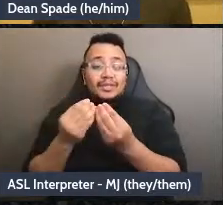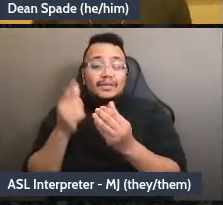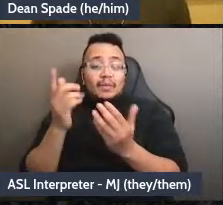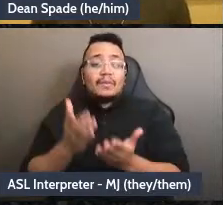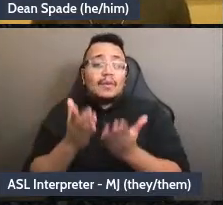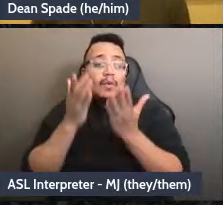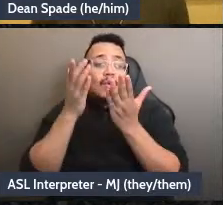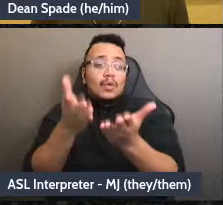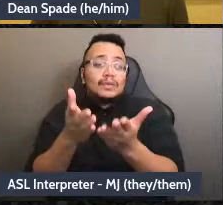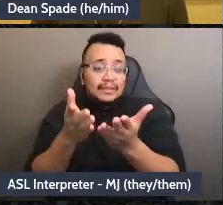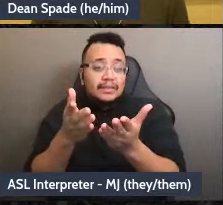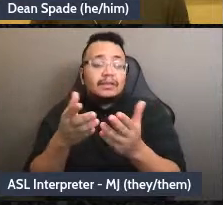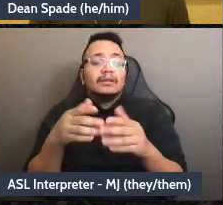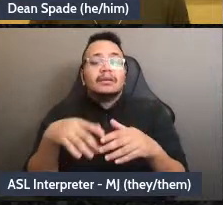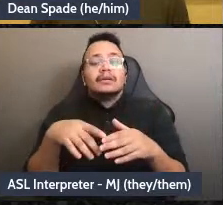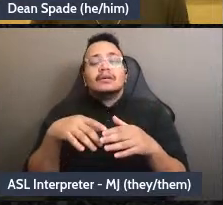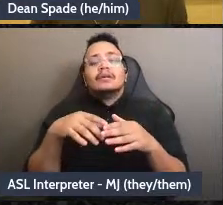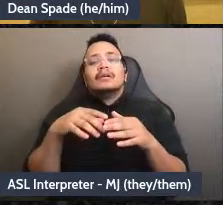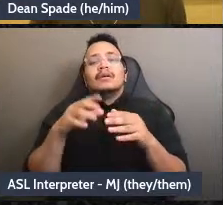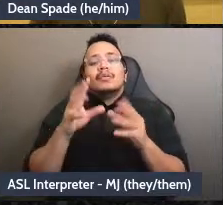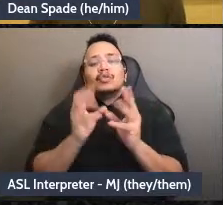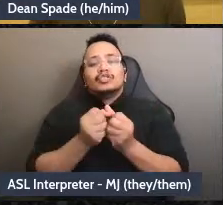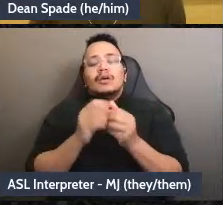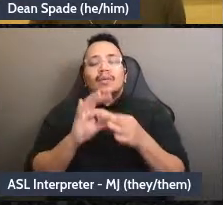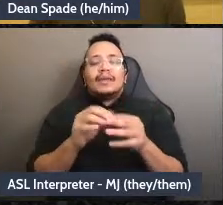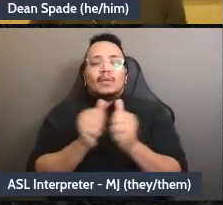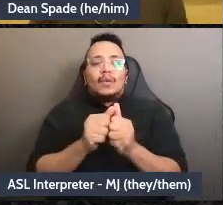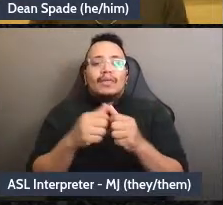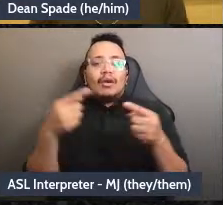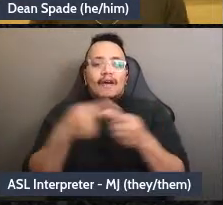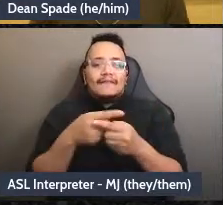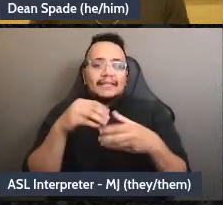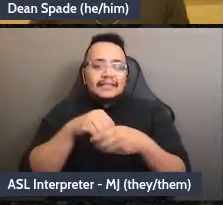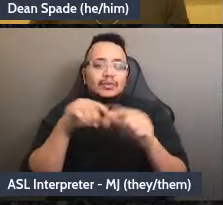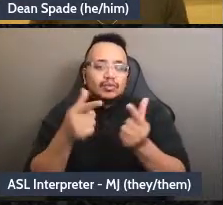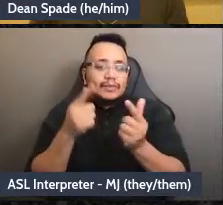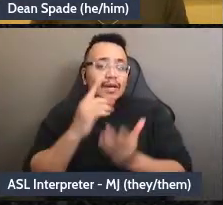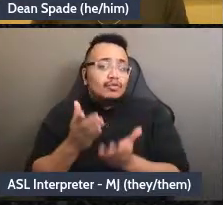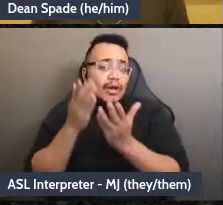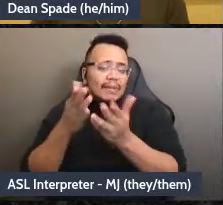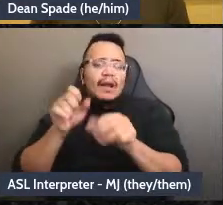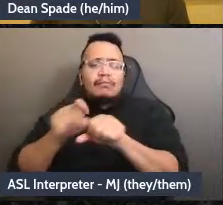could put that in the chat the link, but I would recommend going to that. But this is why we need